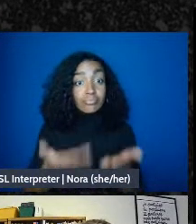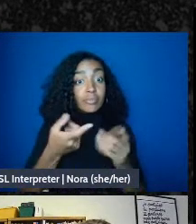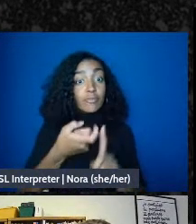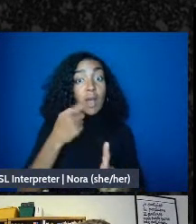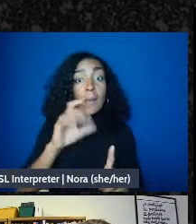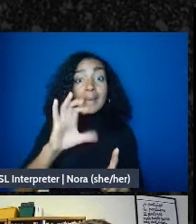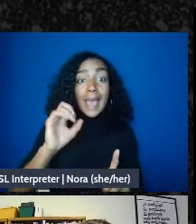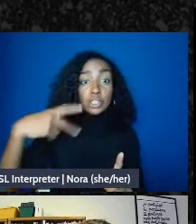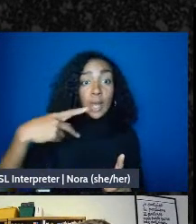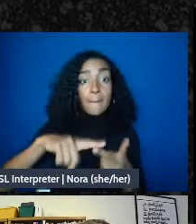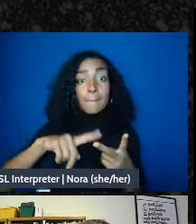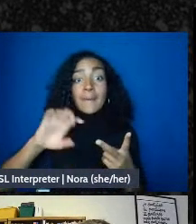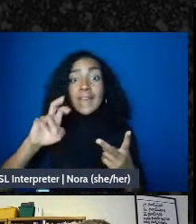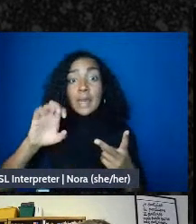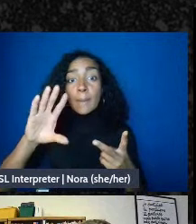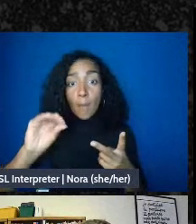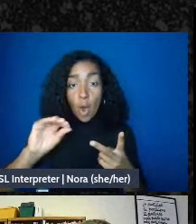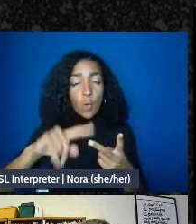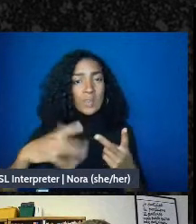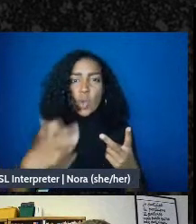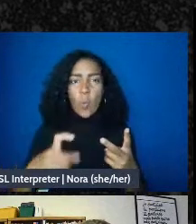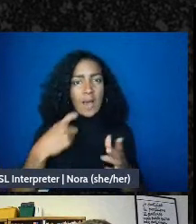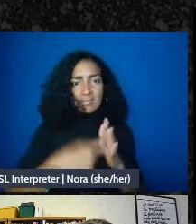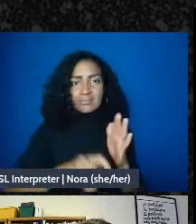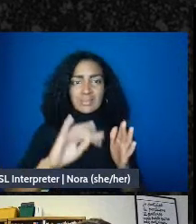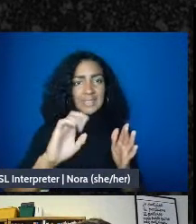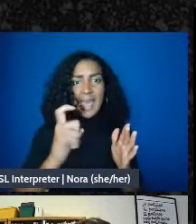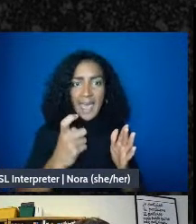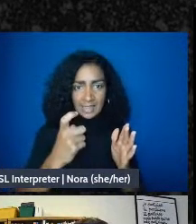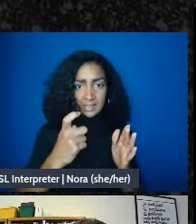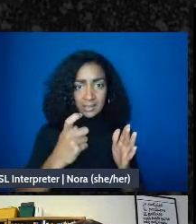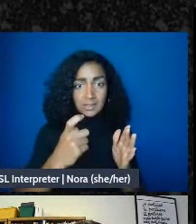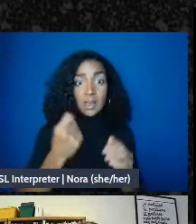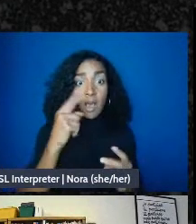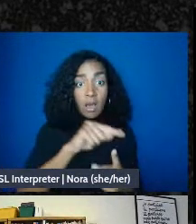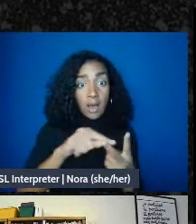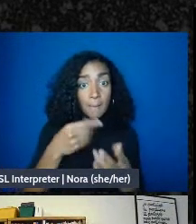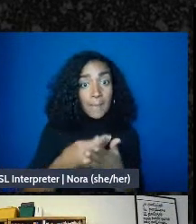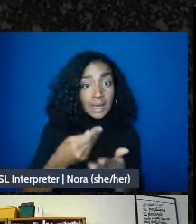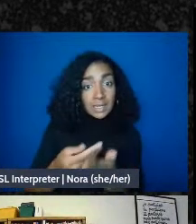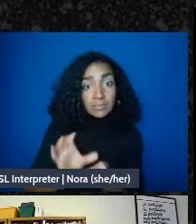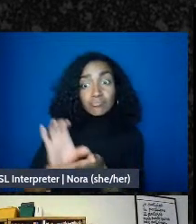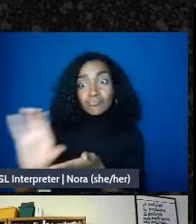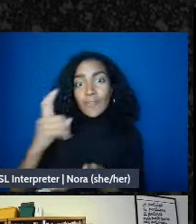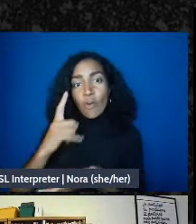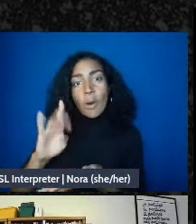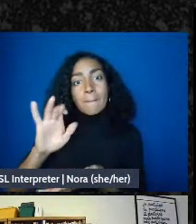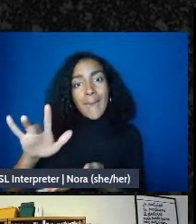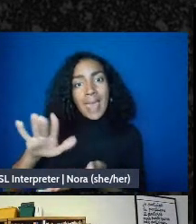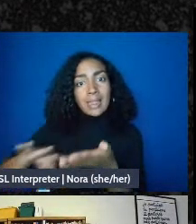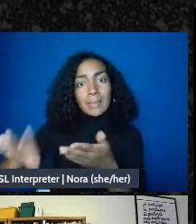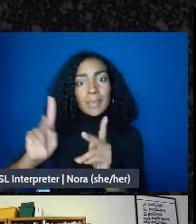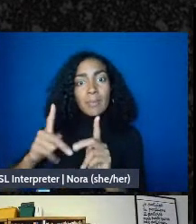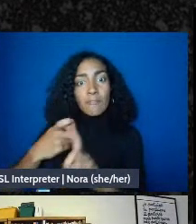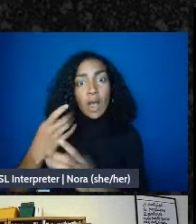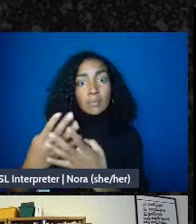sorry put money on commissary of people inside prisons - is it possible to run